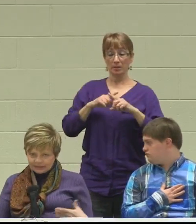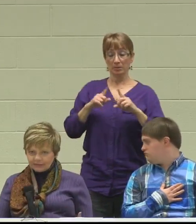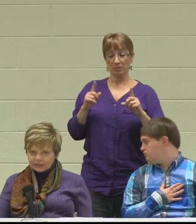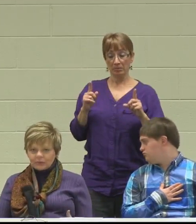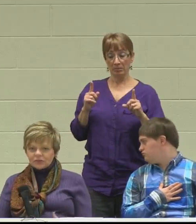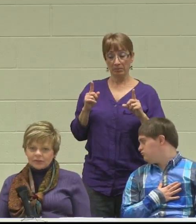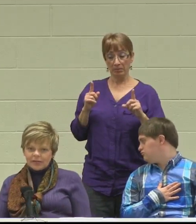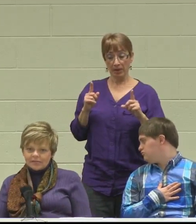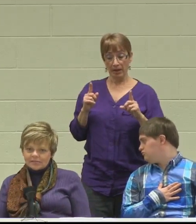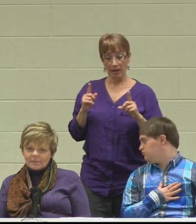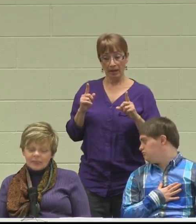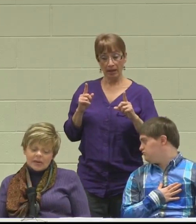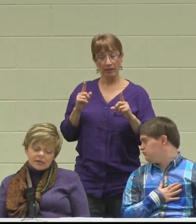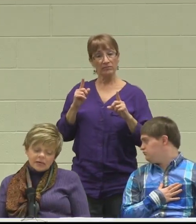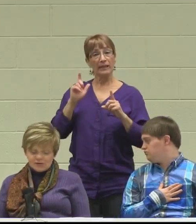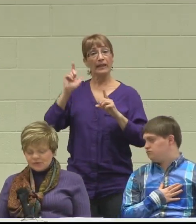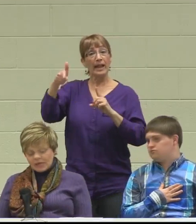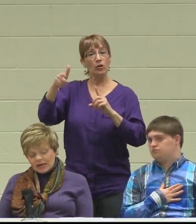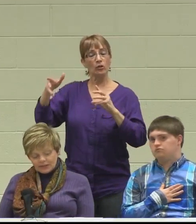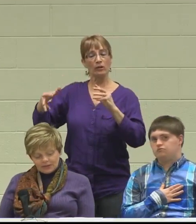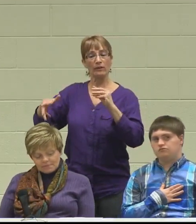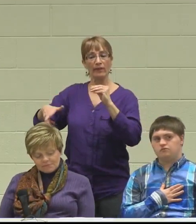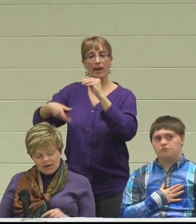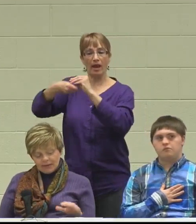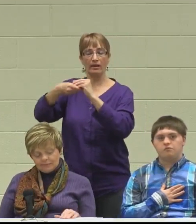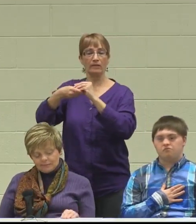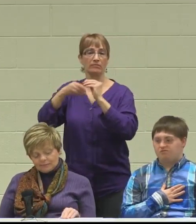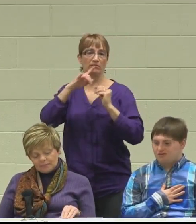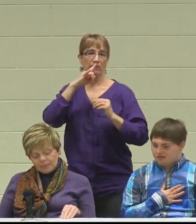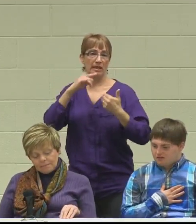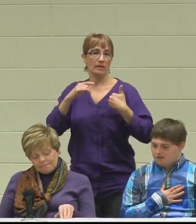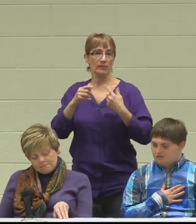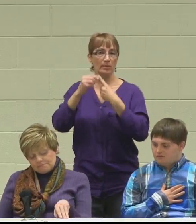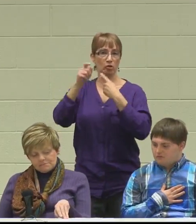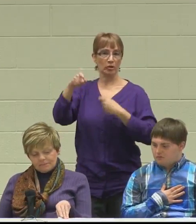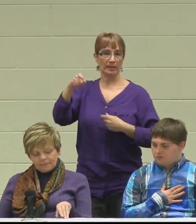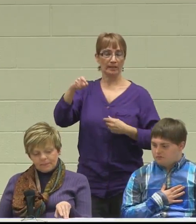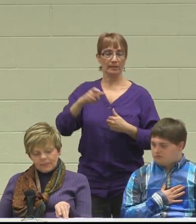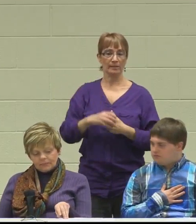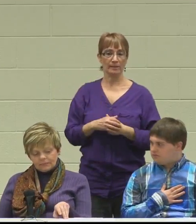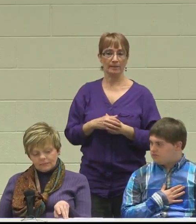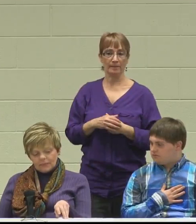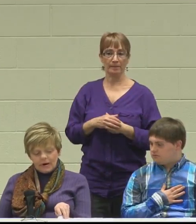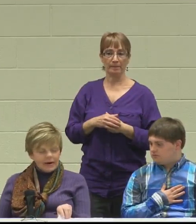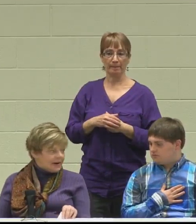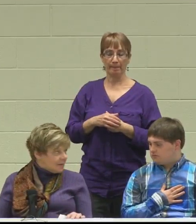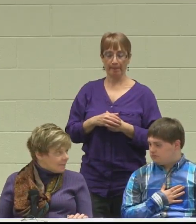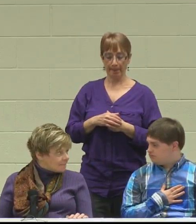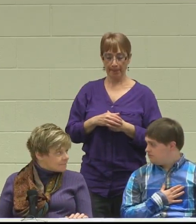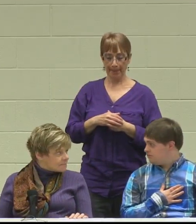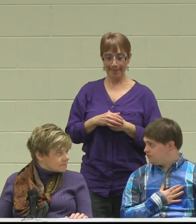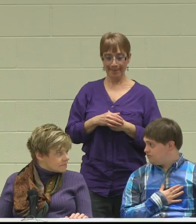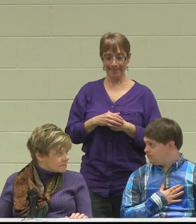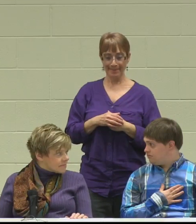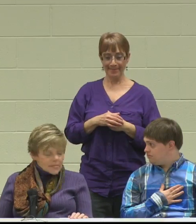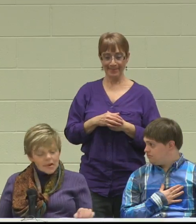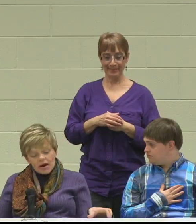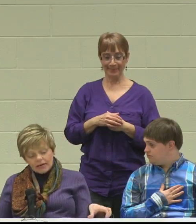special needs kids with that.